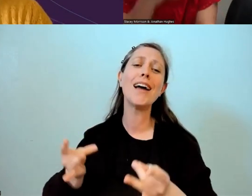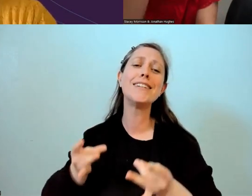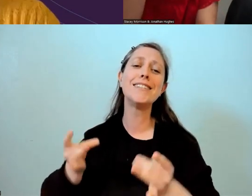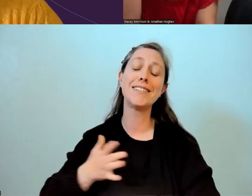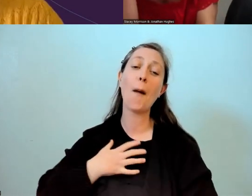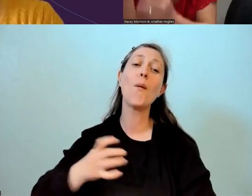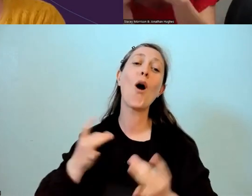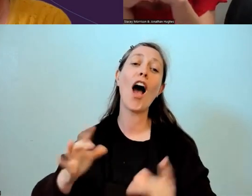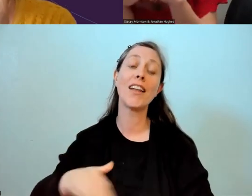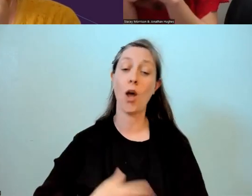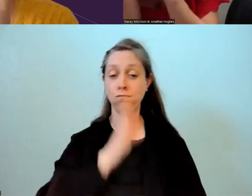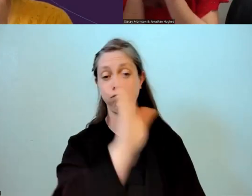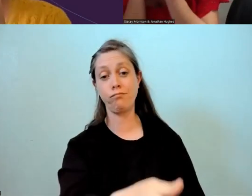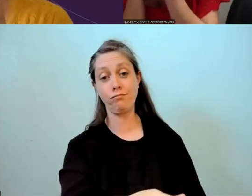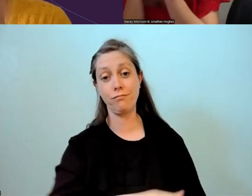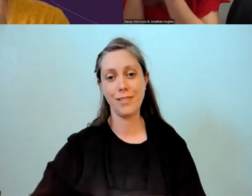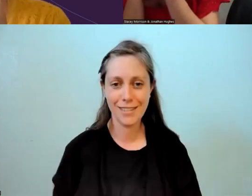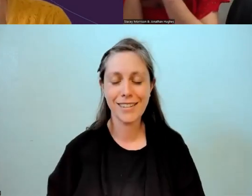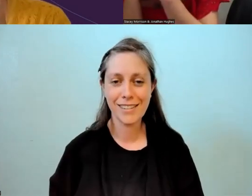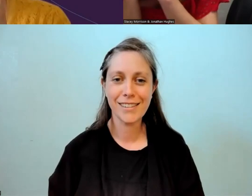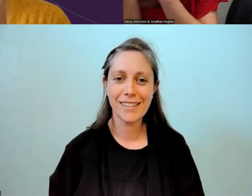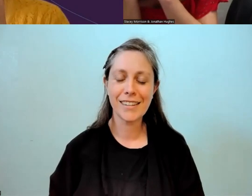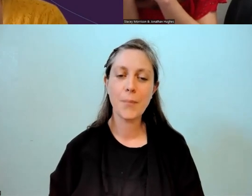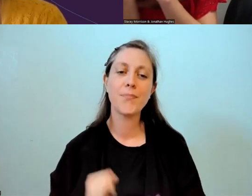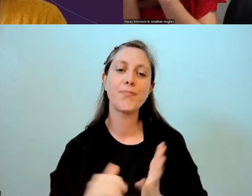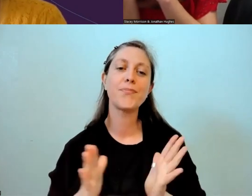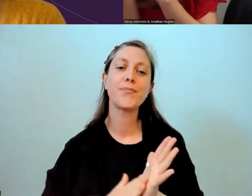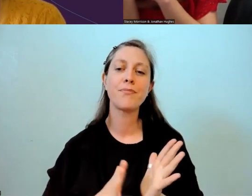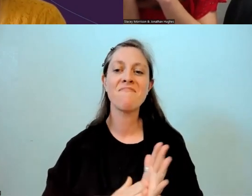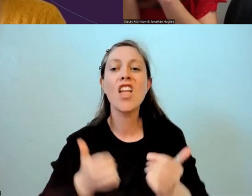Plenty of it. But no, it's a really good point, because that does happen.